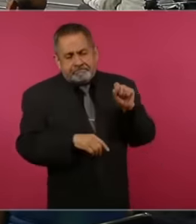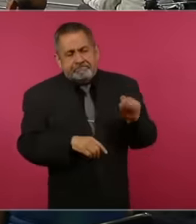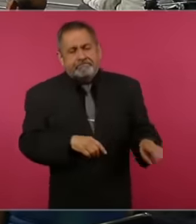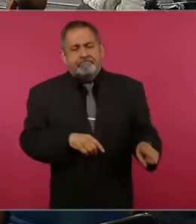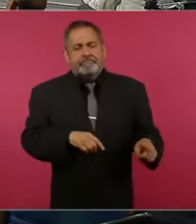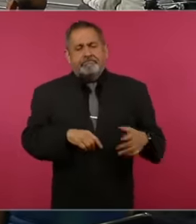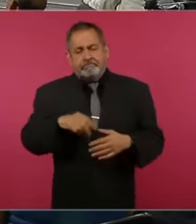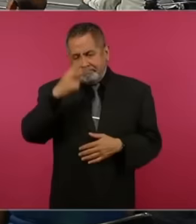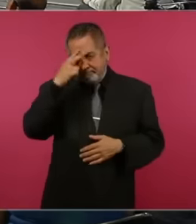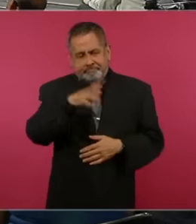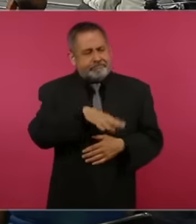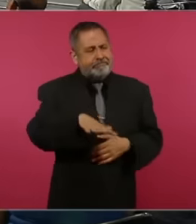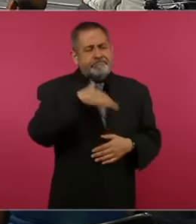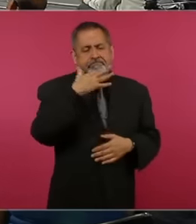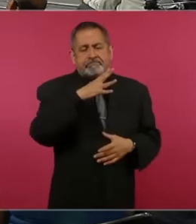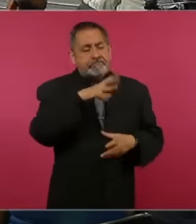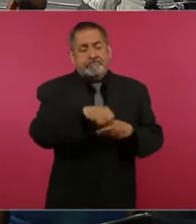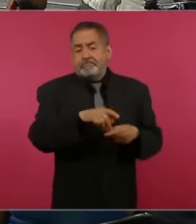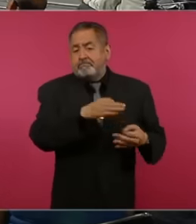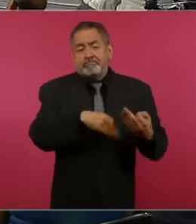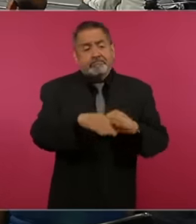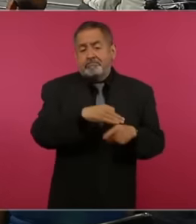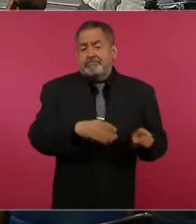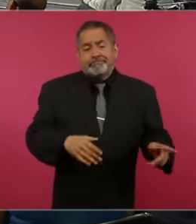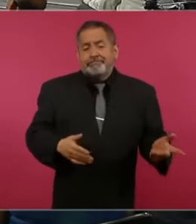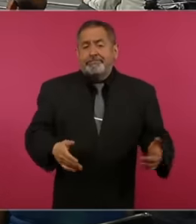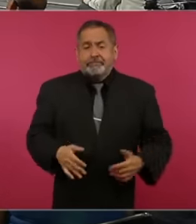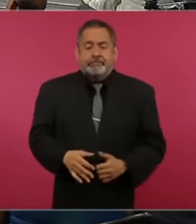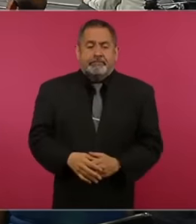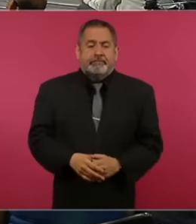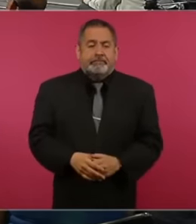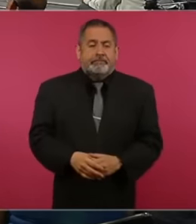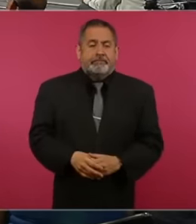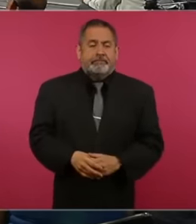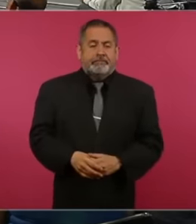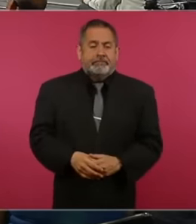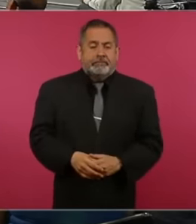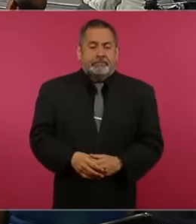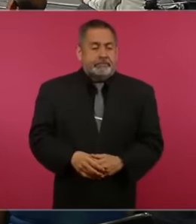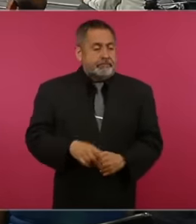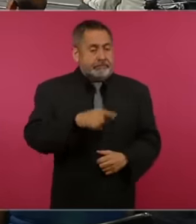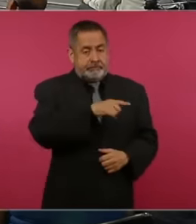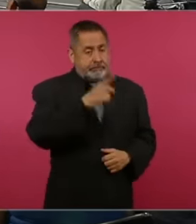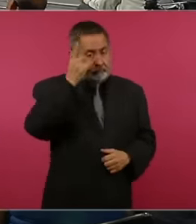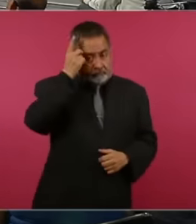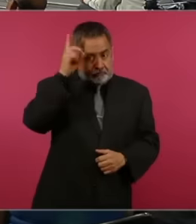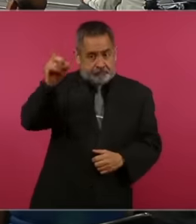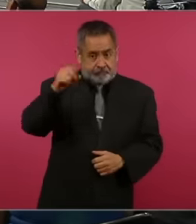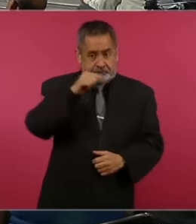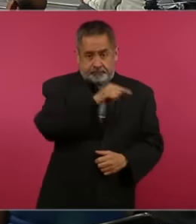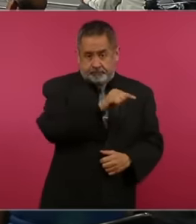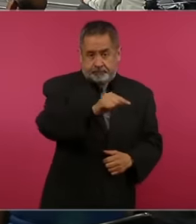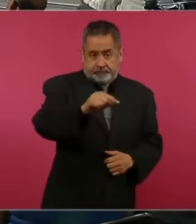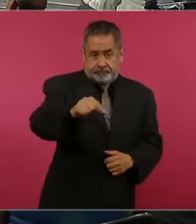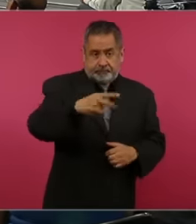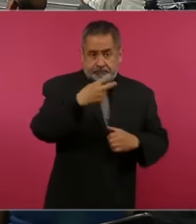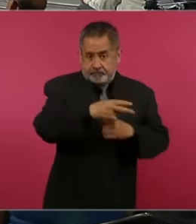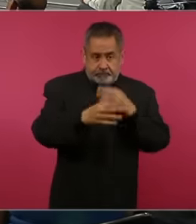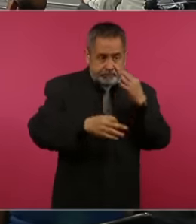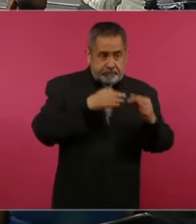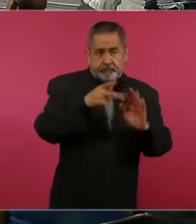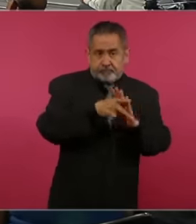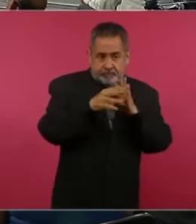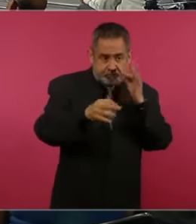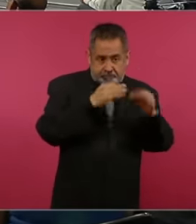Mexico, the owners of the media of information, the most